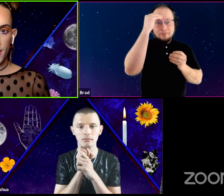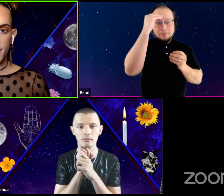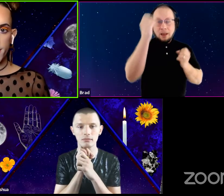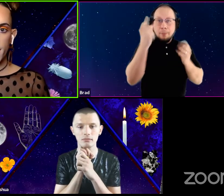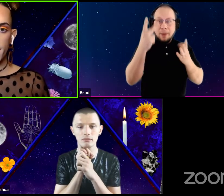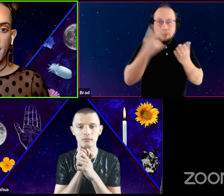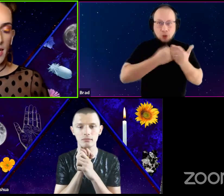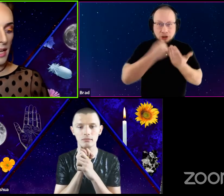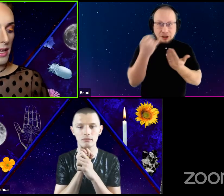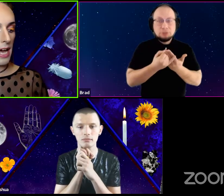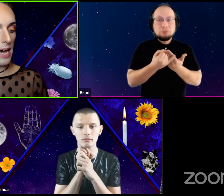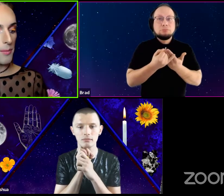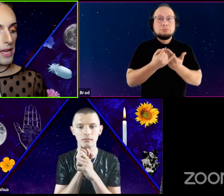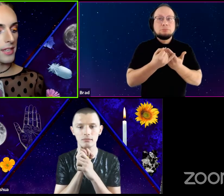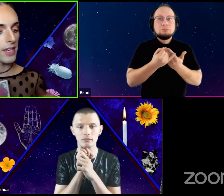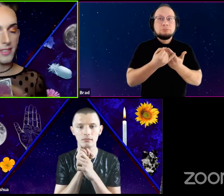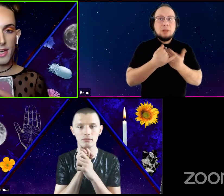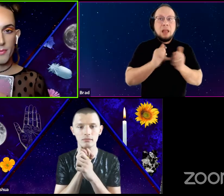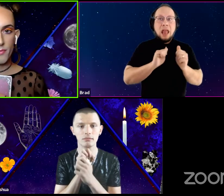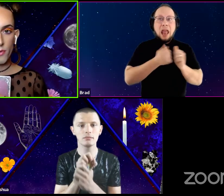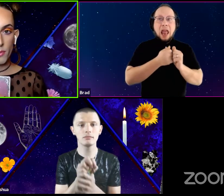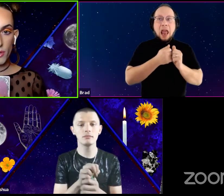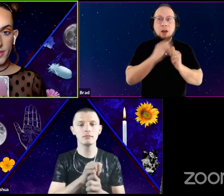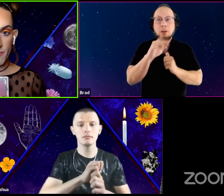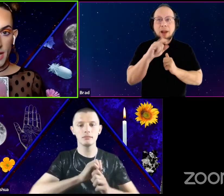how to manifest them for the most impact,